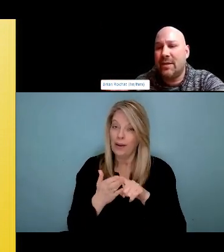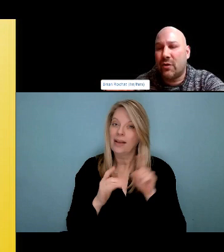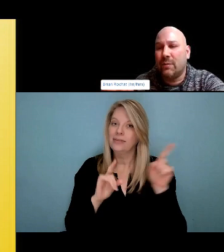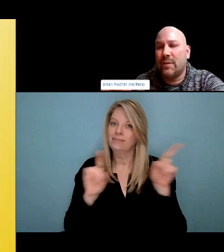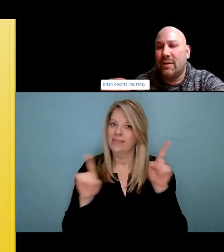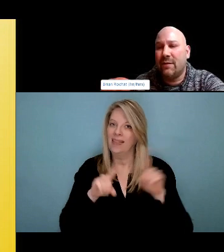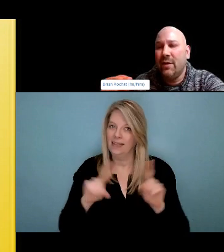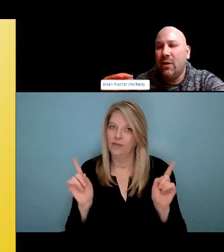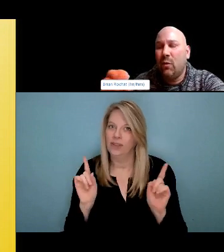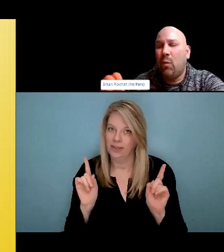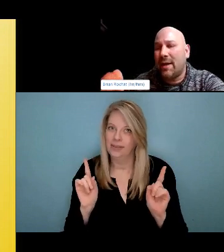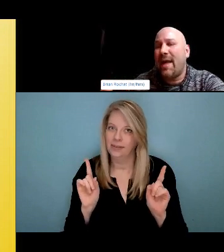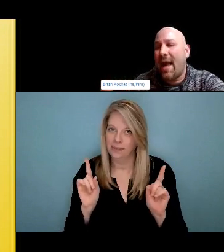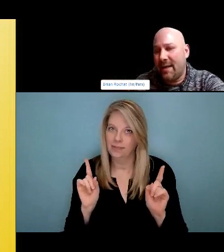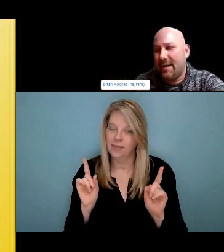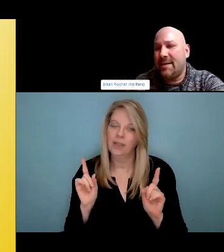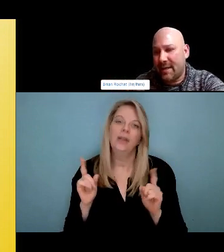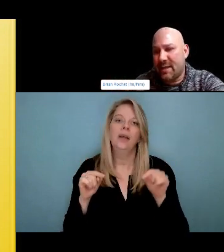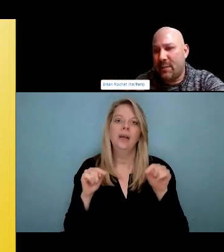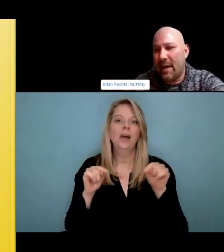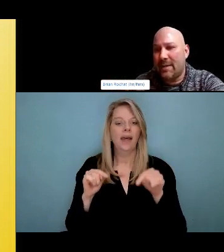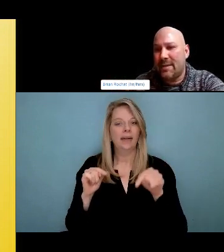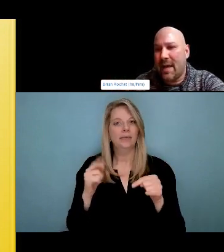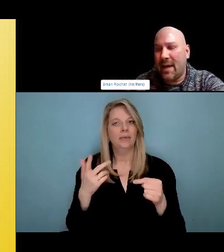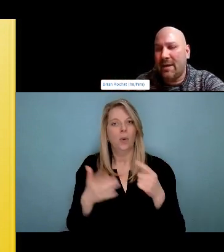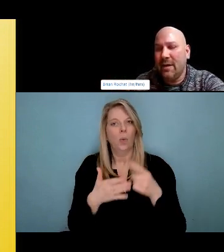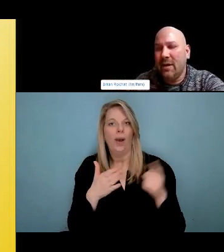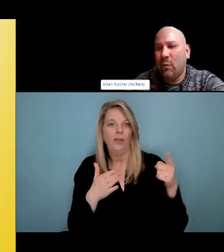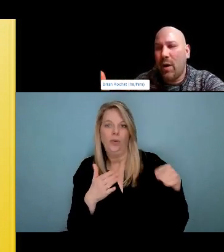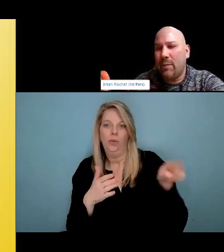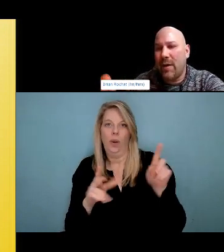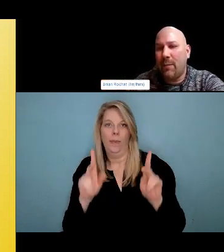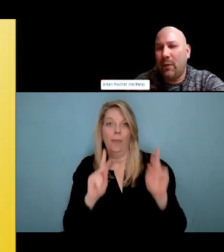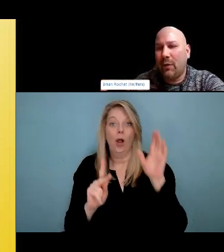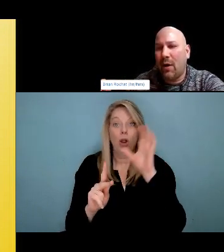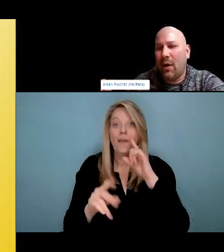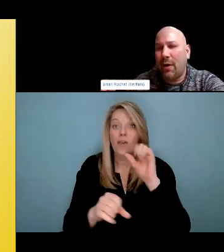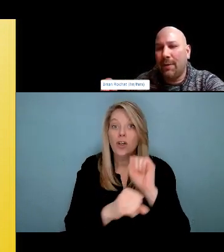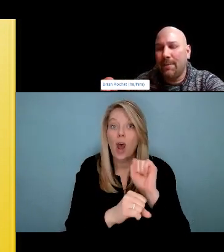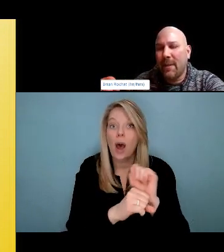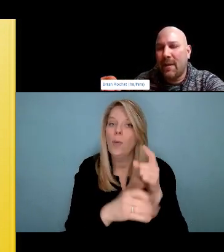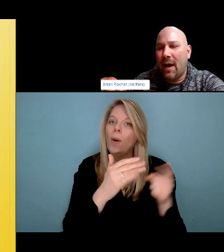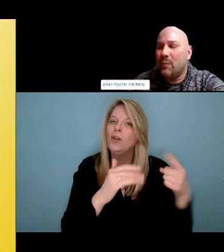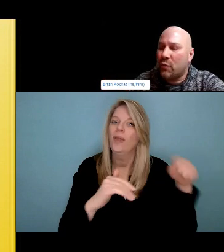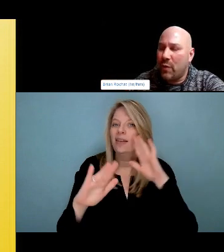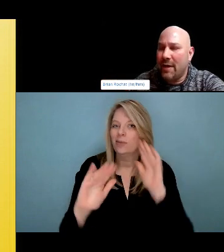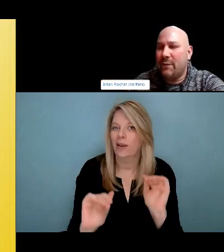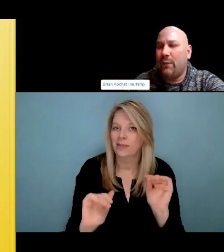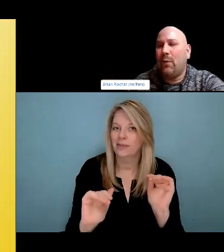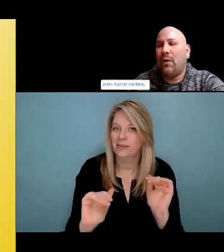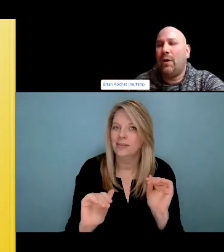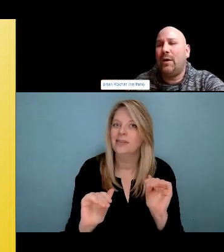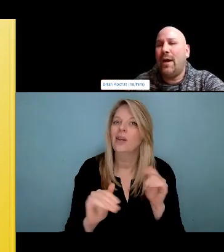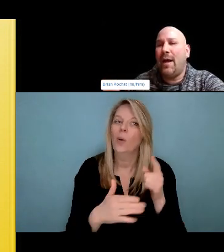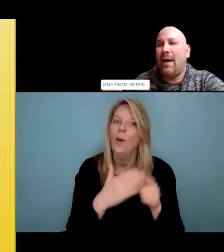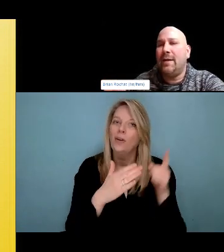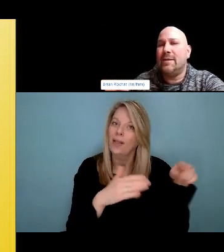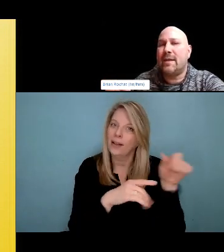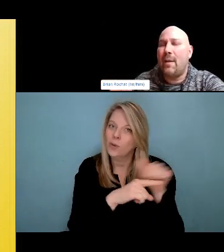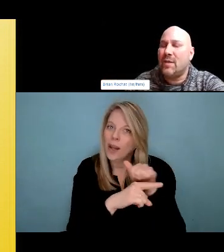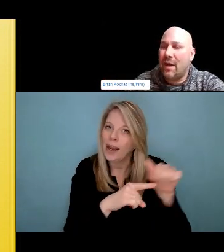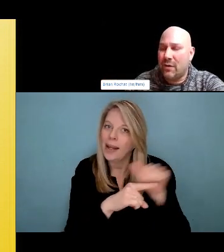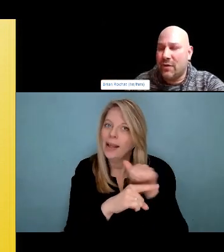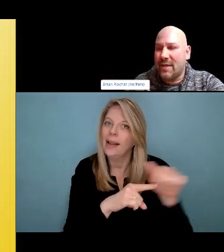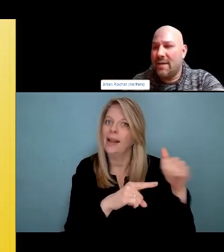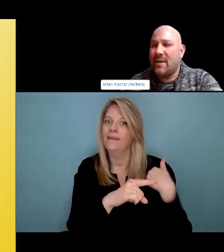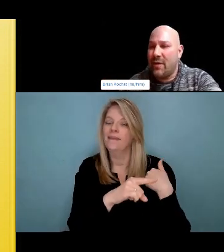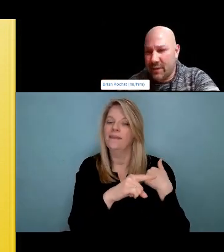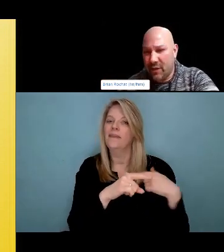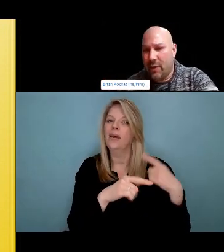in both legal and illegal substances that people may use recognizing that everybody